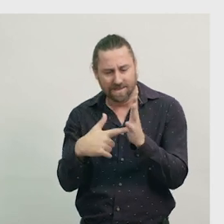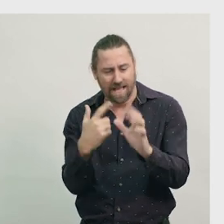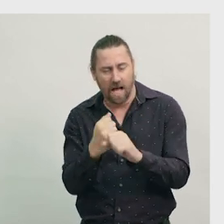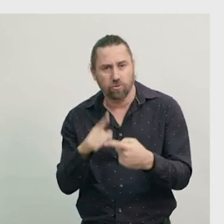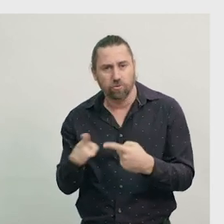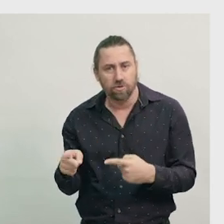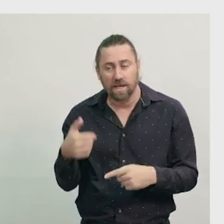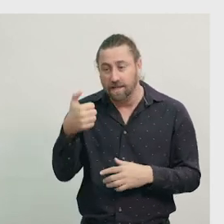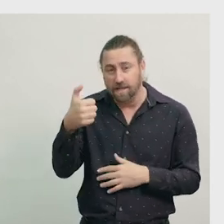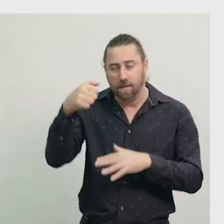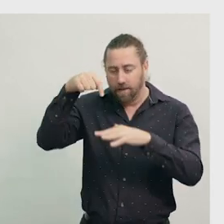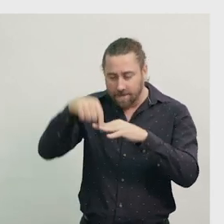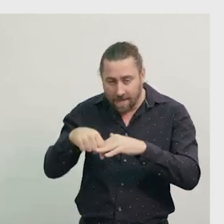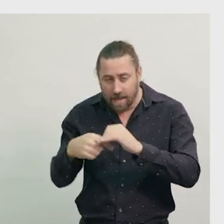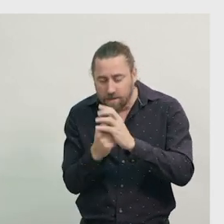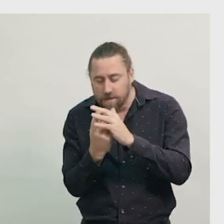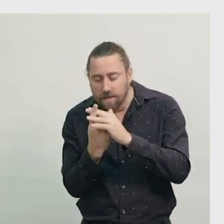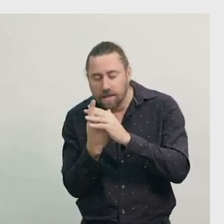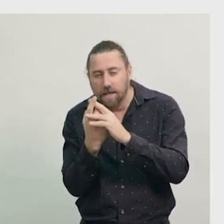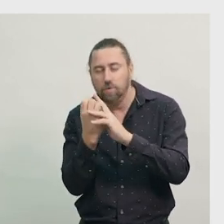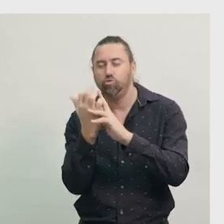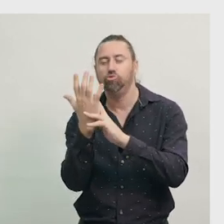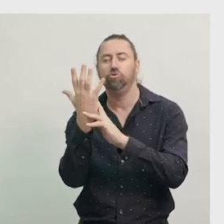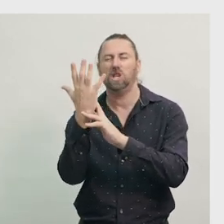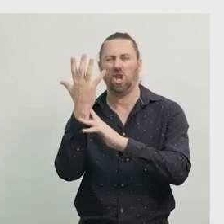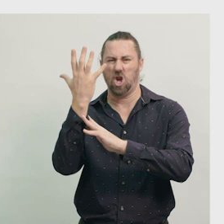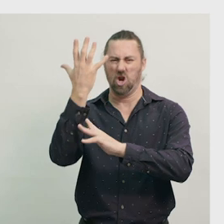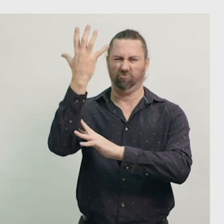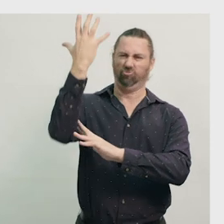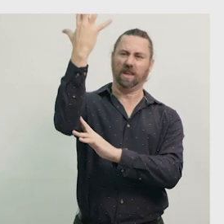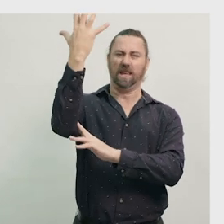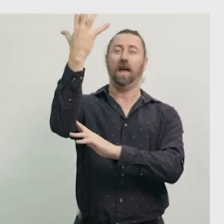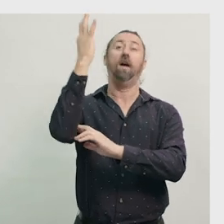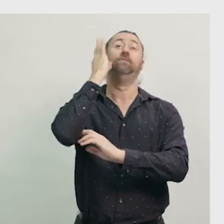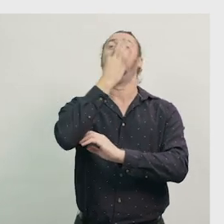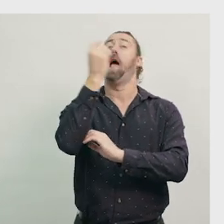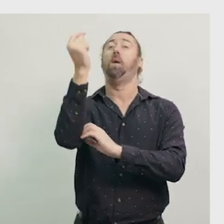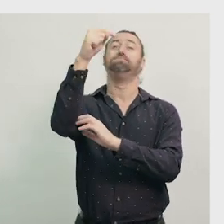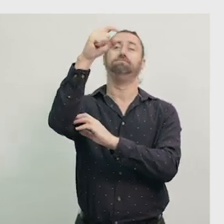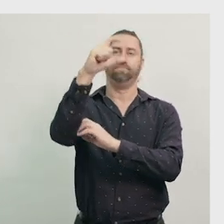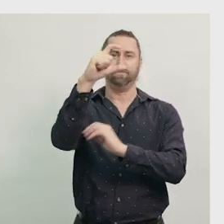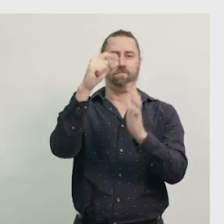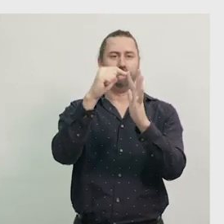That includes: seed, seedling, immature tree, mature tree, flower, and seed pod.